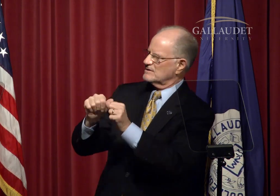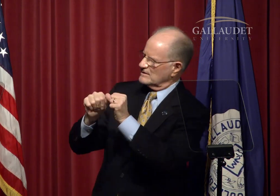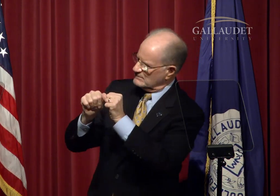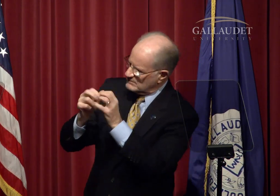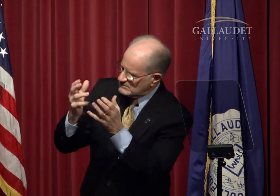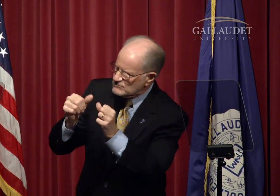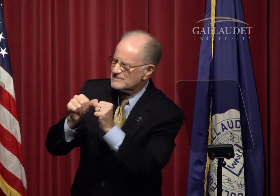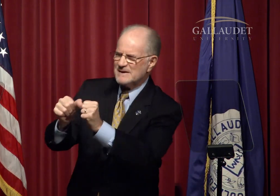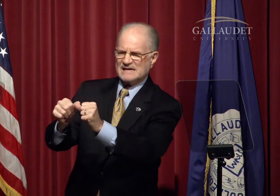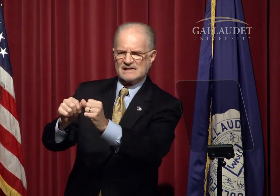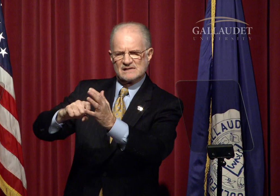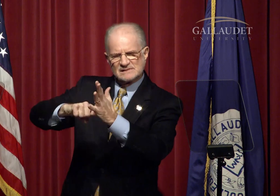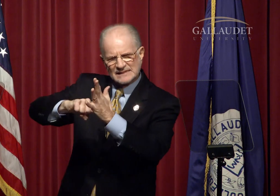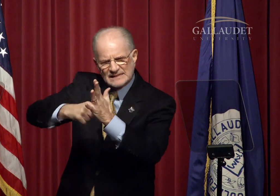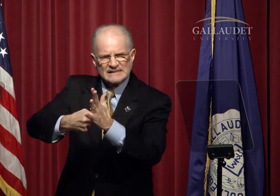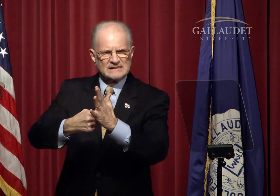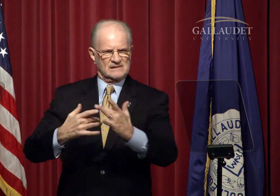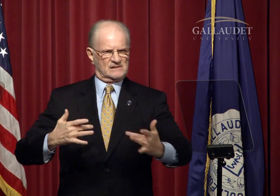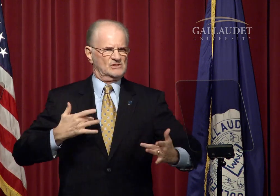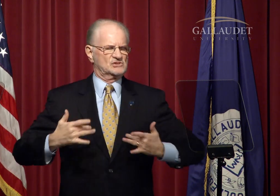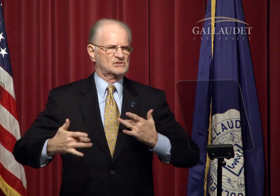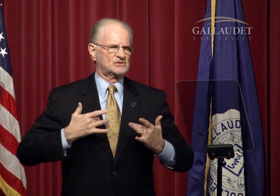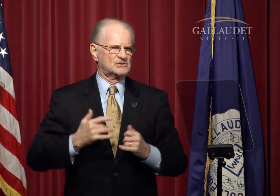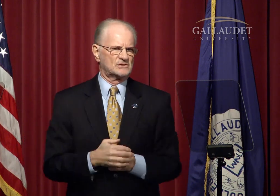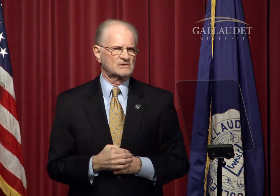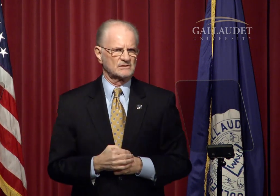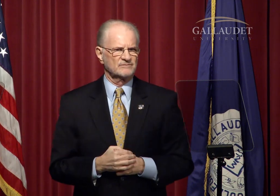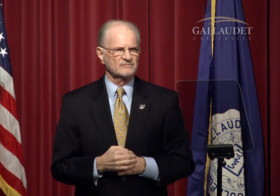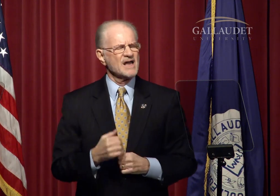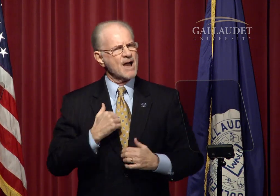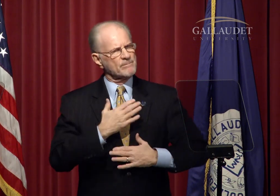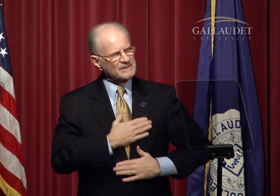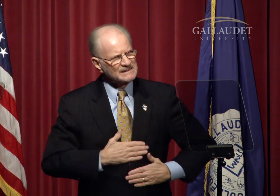remains a key concern.